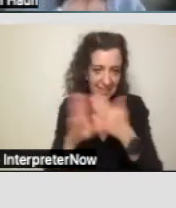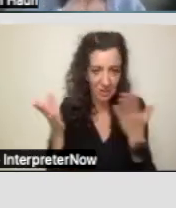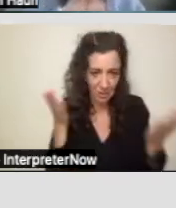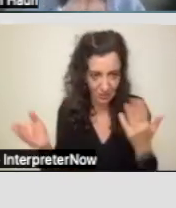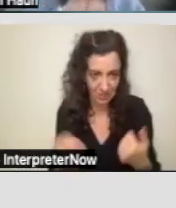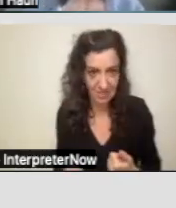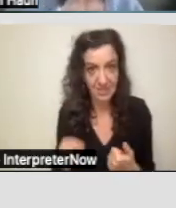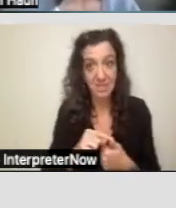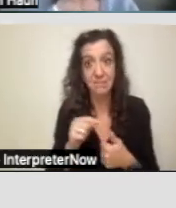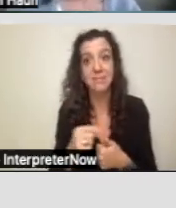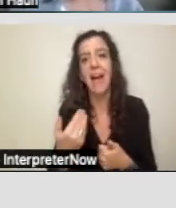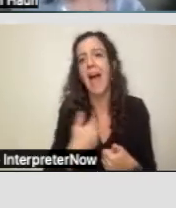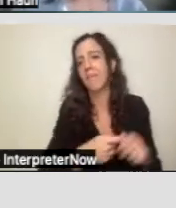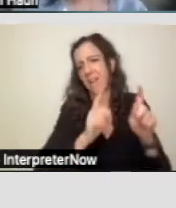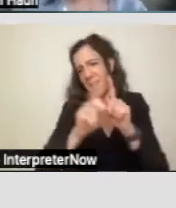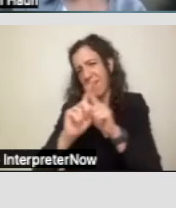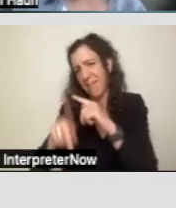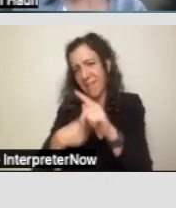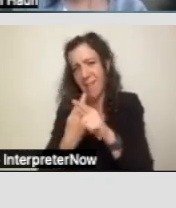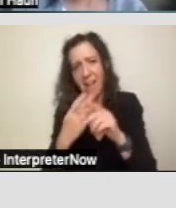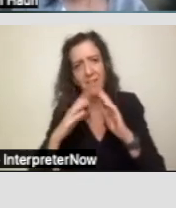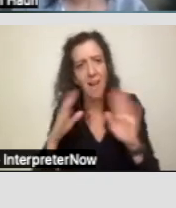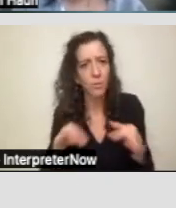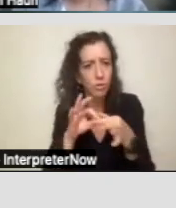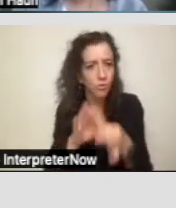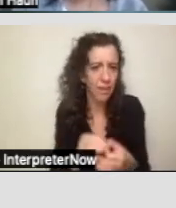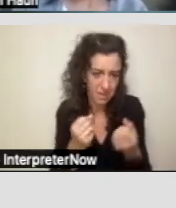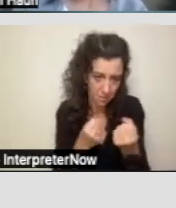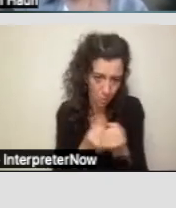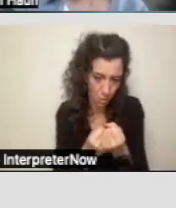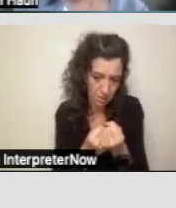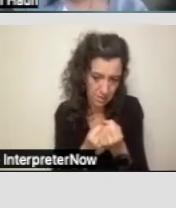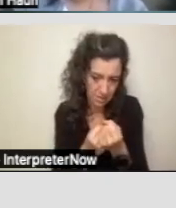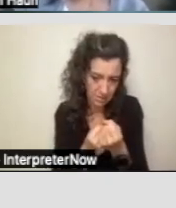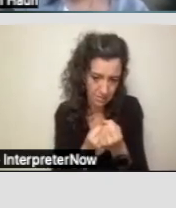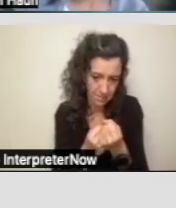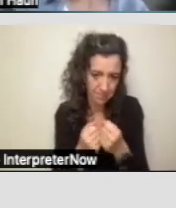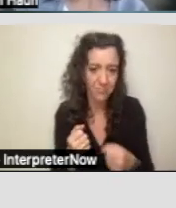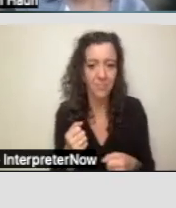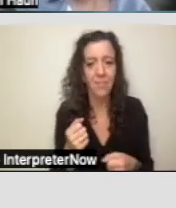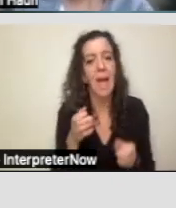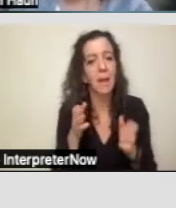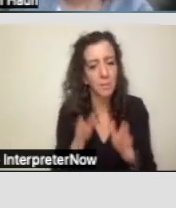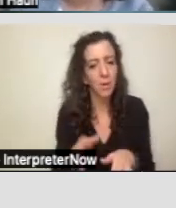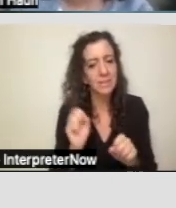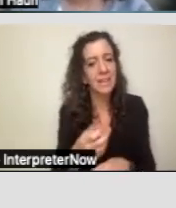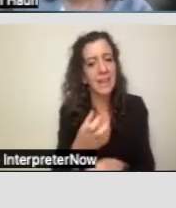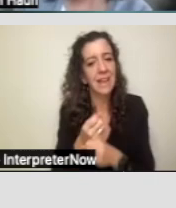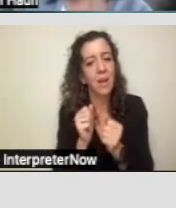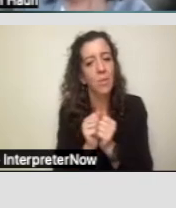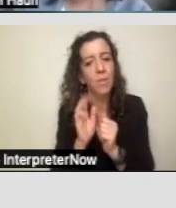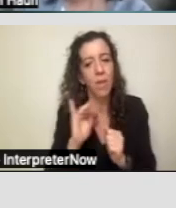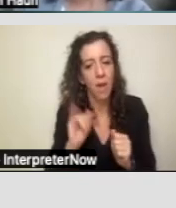There are all kinds of housing?related supports that a person can get through their IPP from